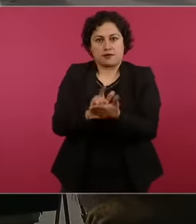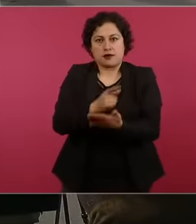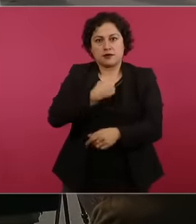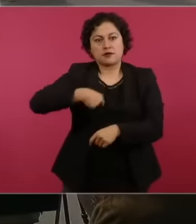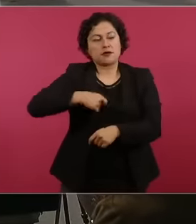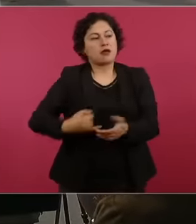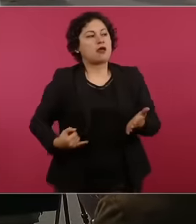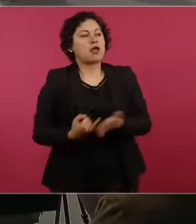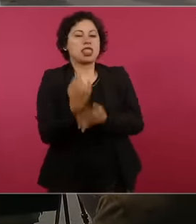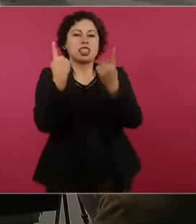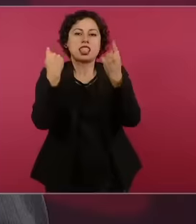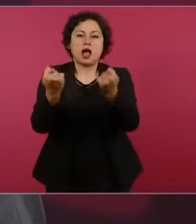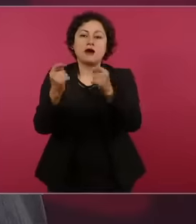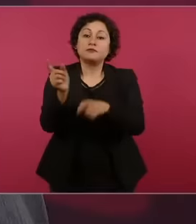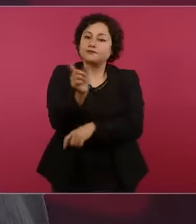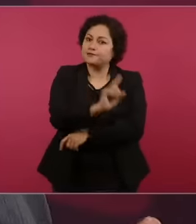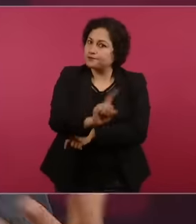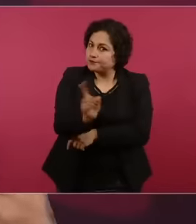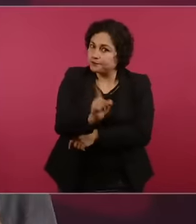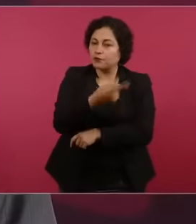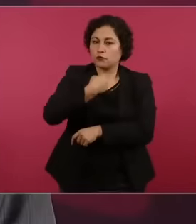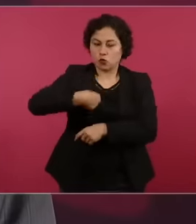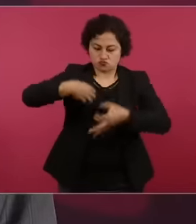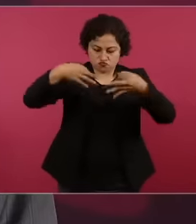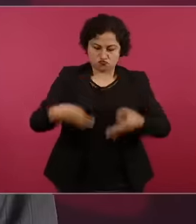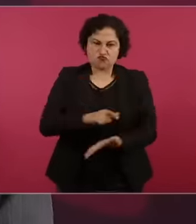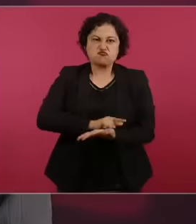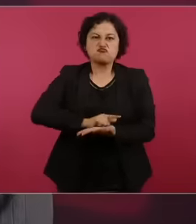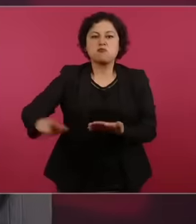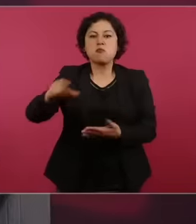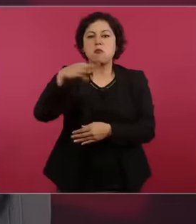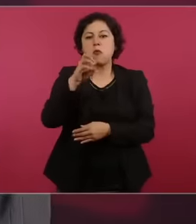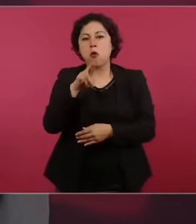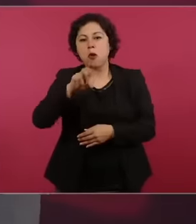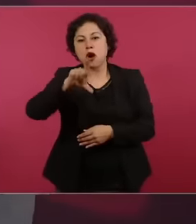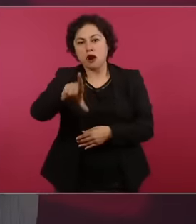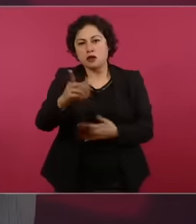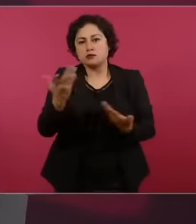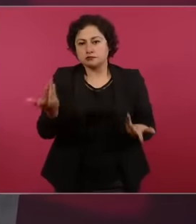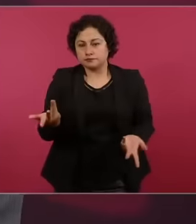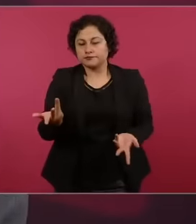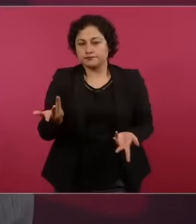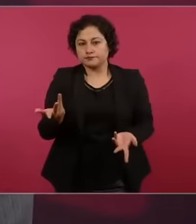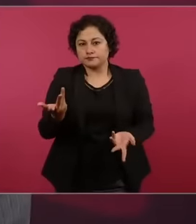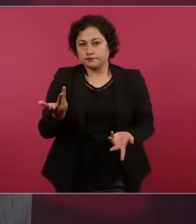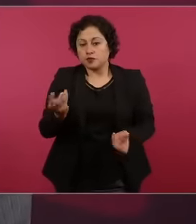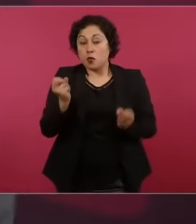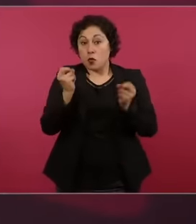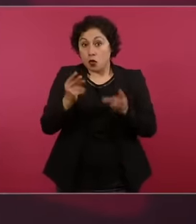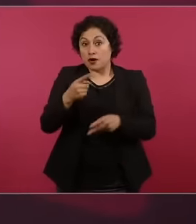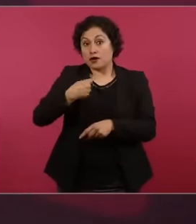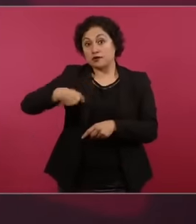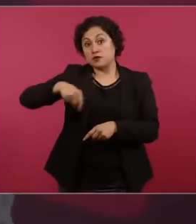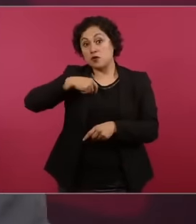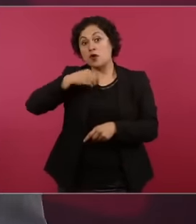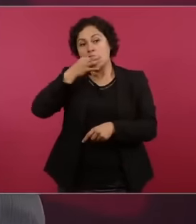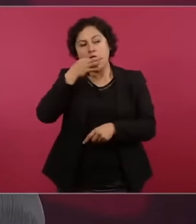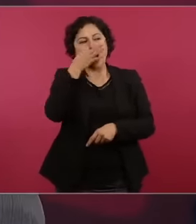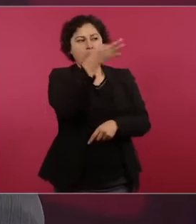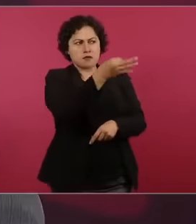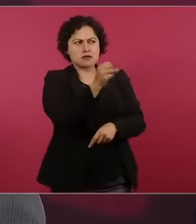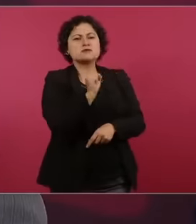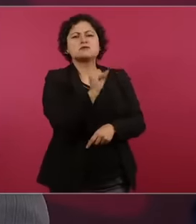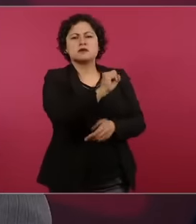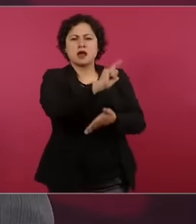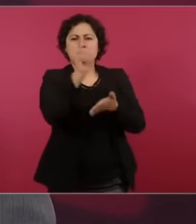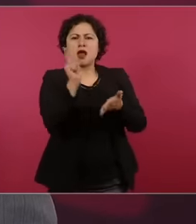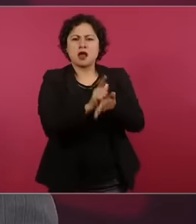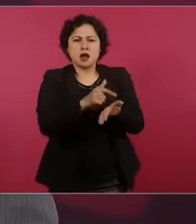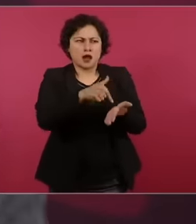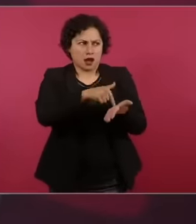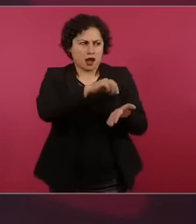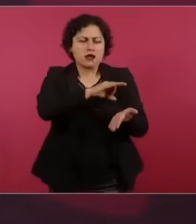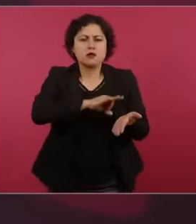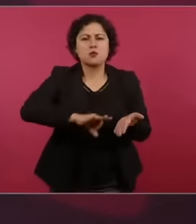also morally, it was also going to be put up for consideration by the judges In order not to fall into